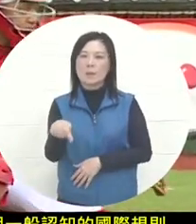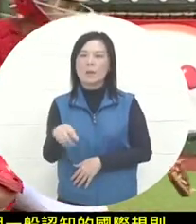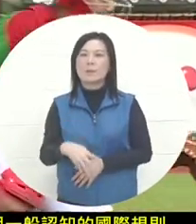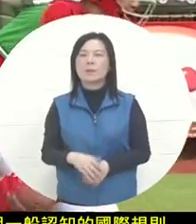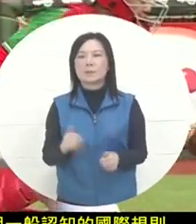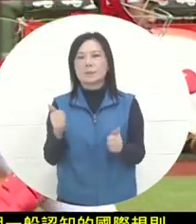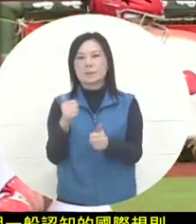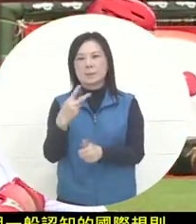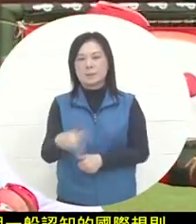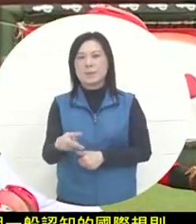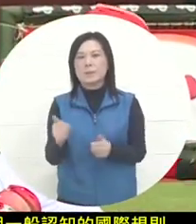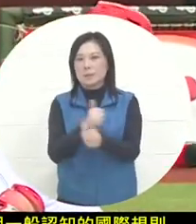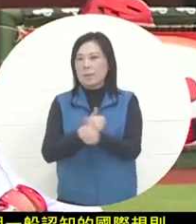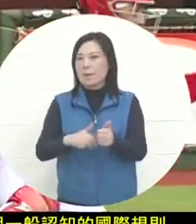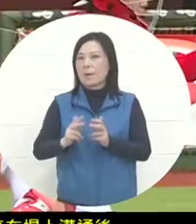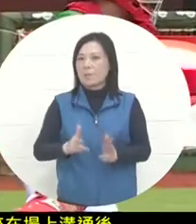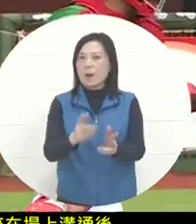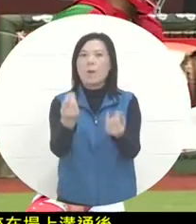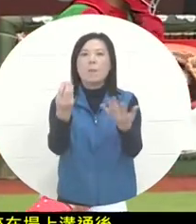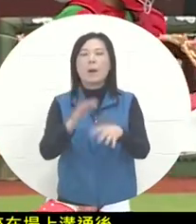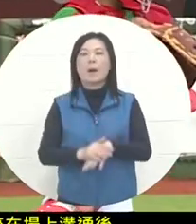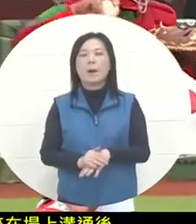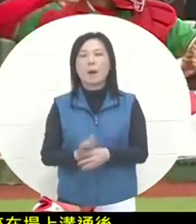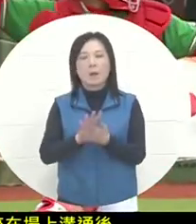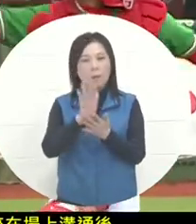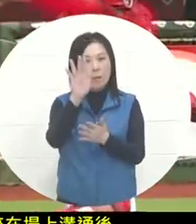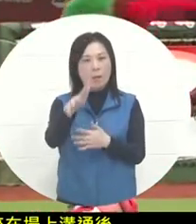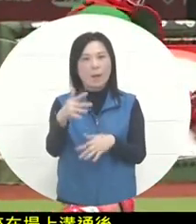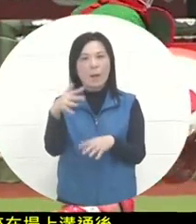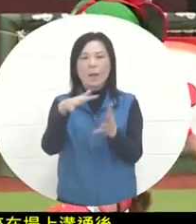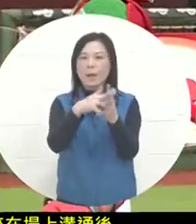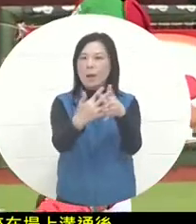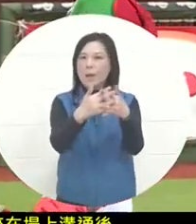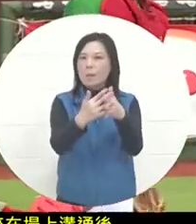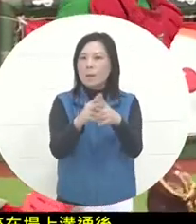so that’s okay. The U.S. team was forced to replace the pitcher later in the game.